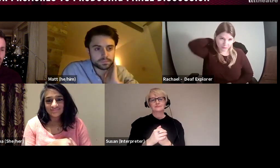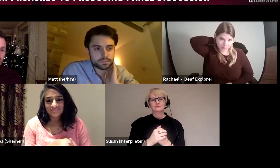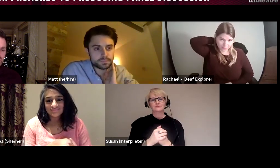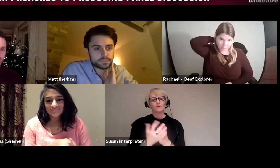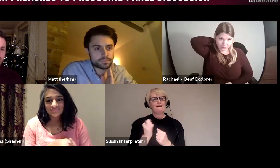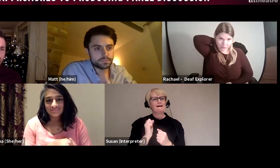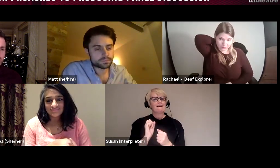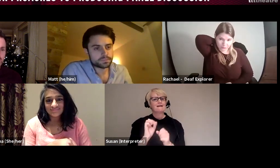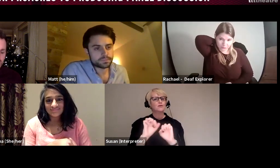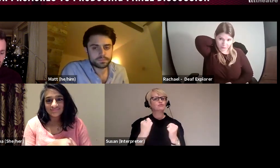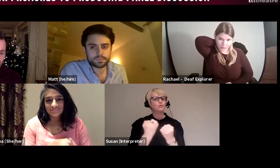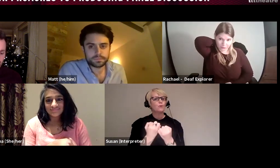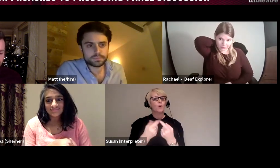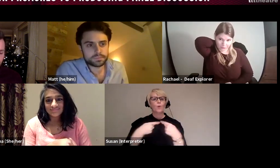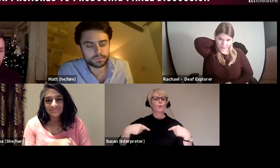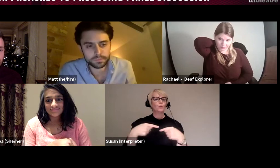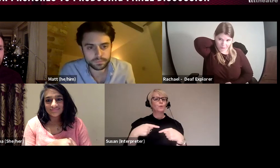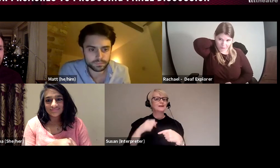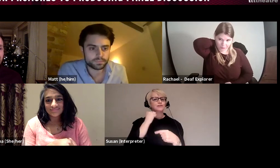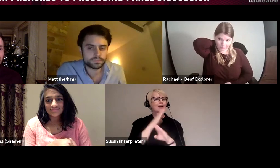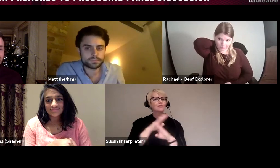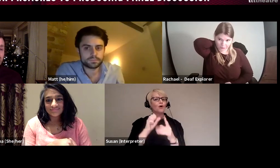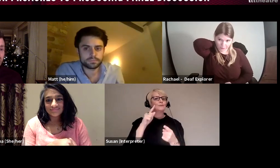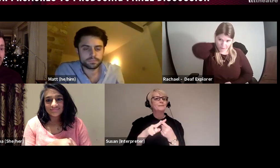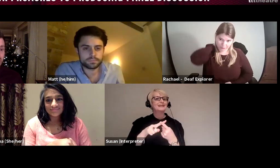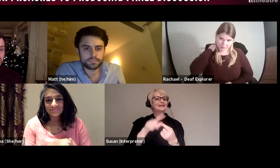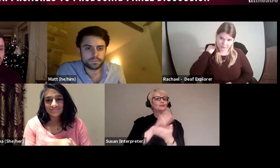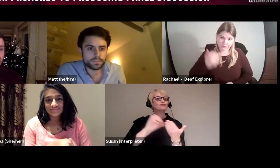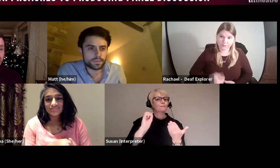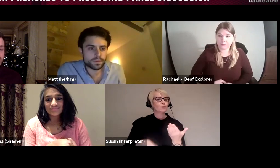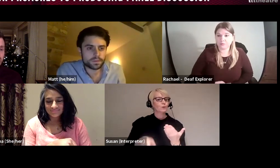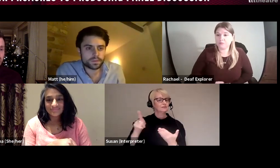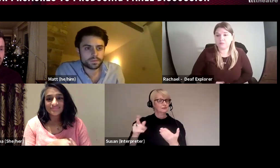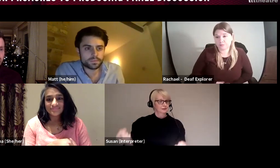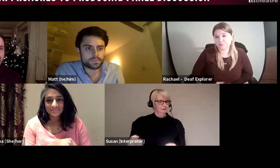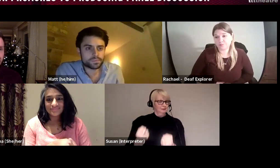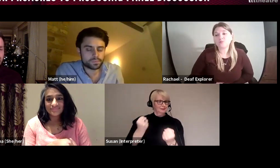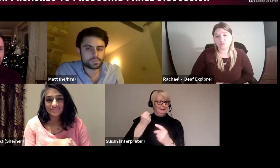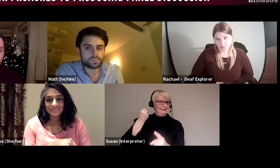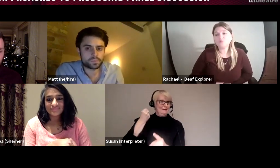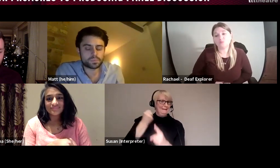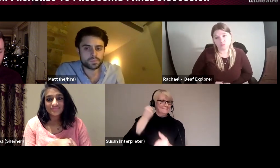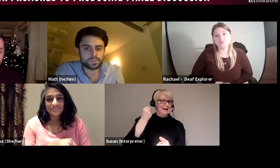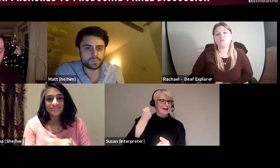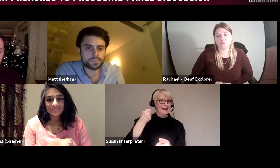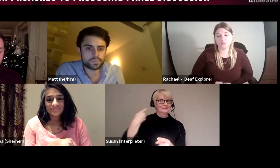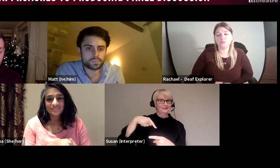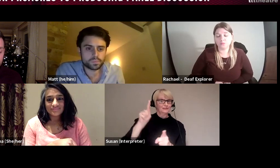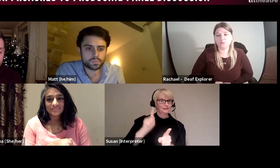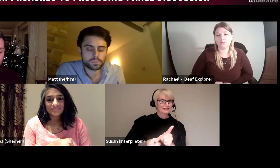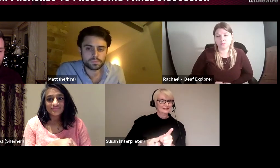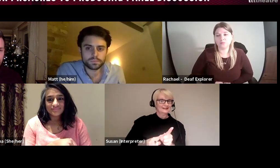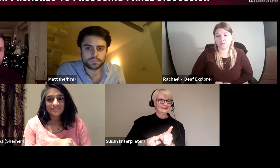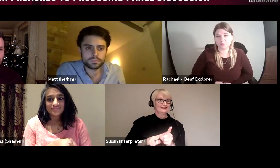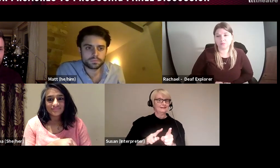we shall not be removed are making a real impact this year certainly in getting voices heard,